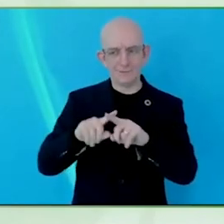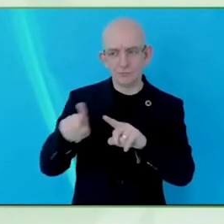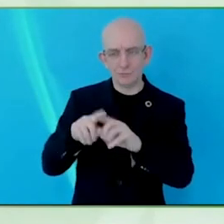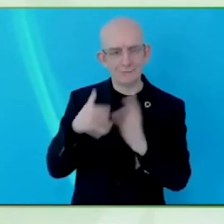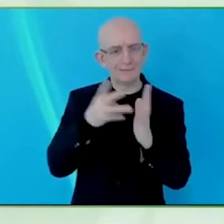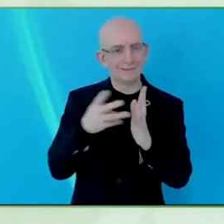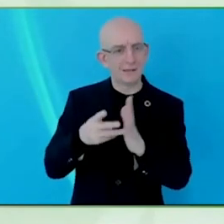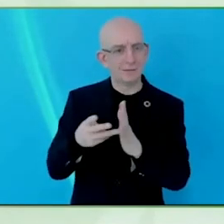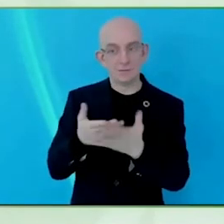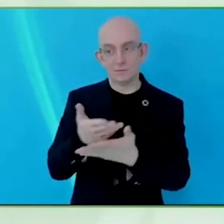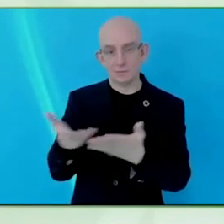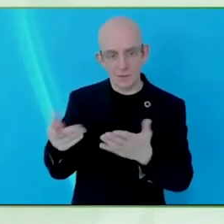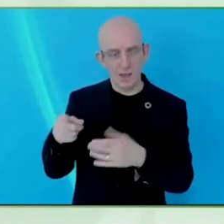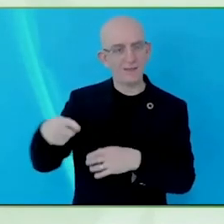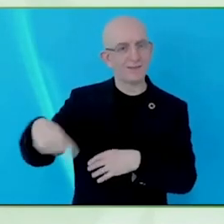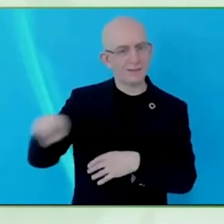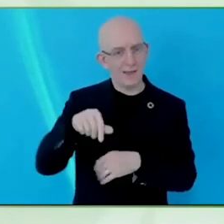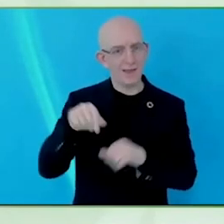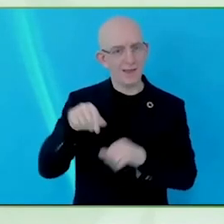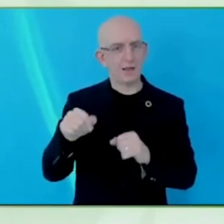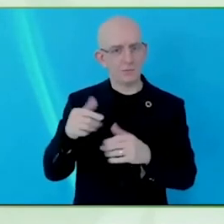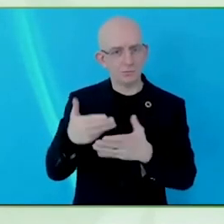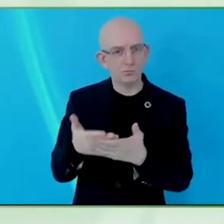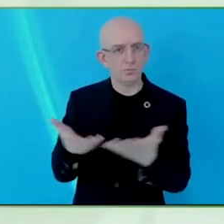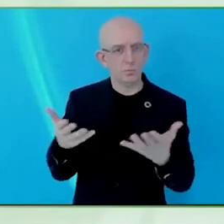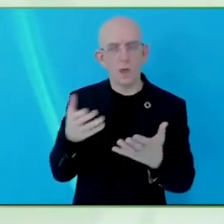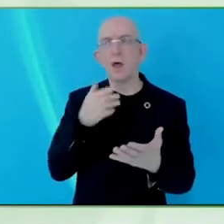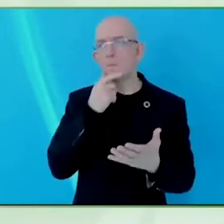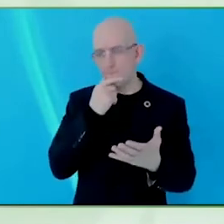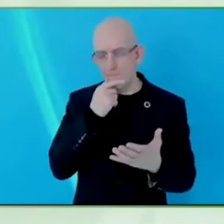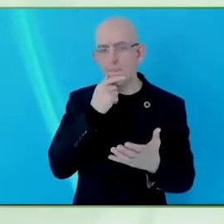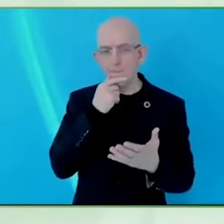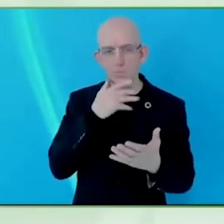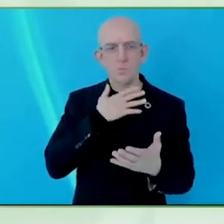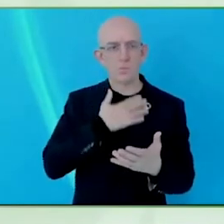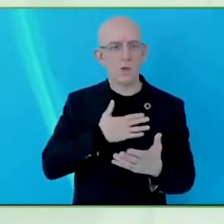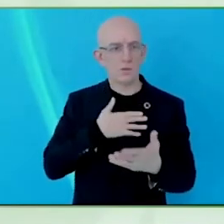community and then rolled out broadly to other members.